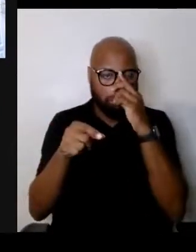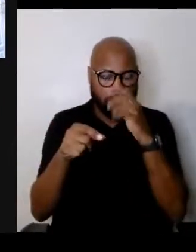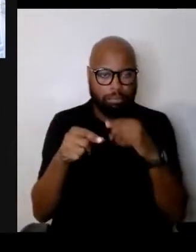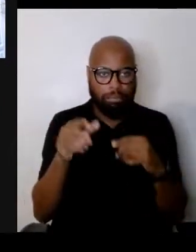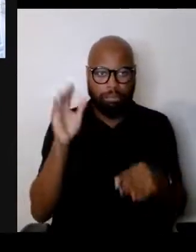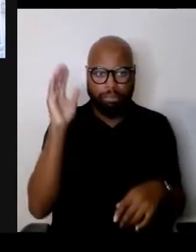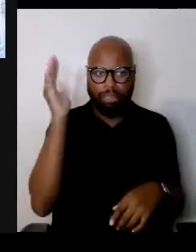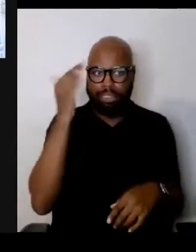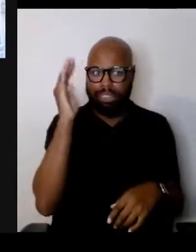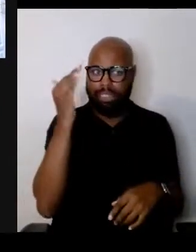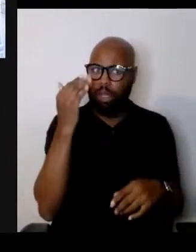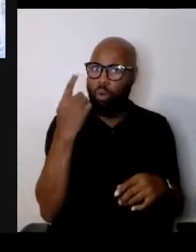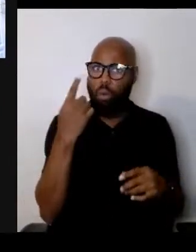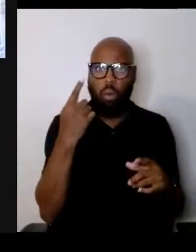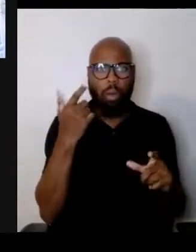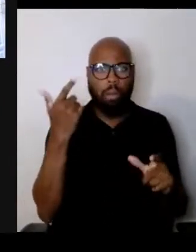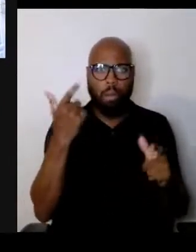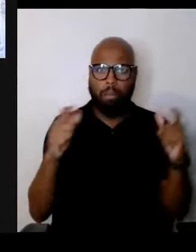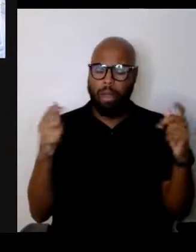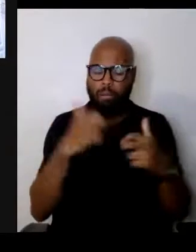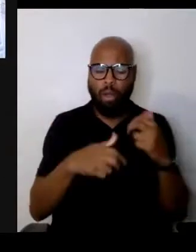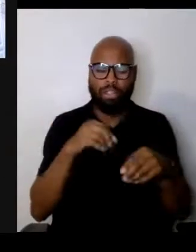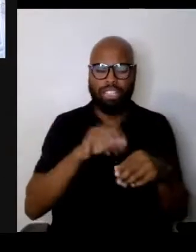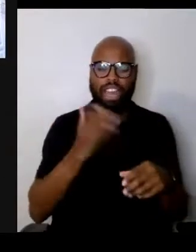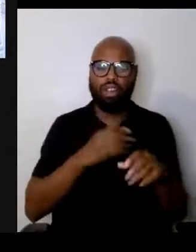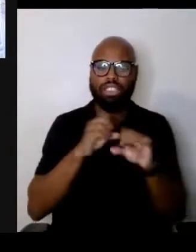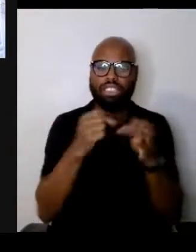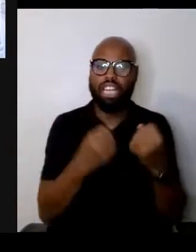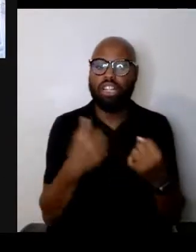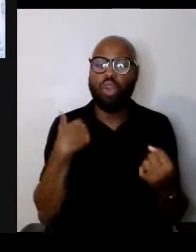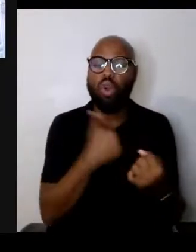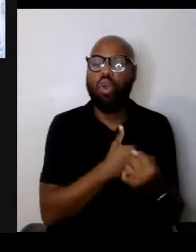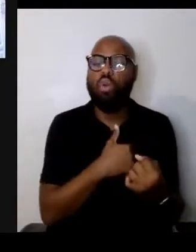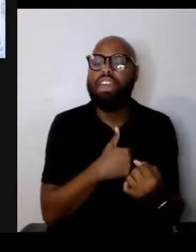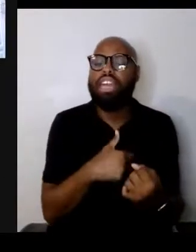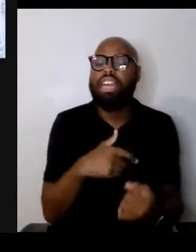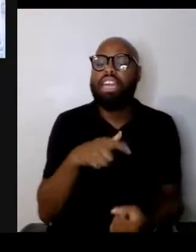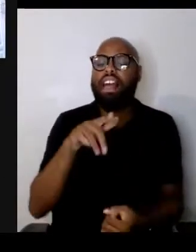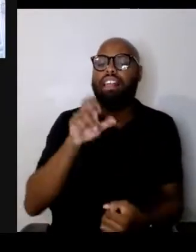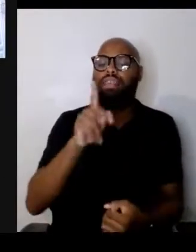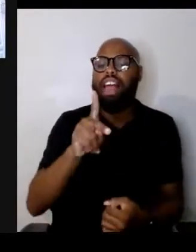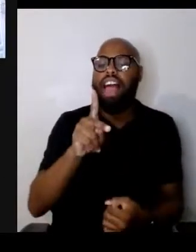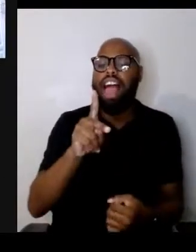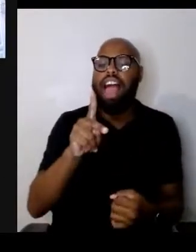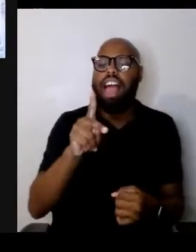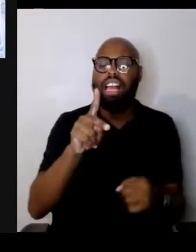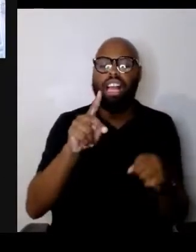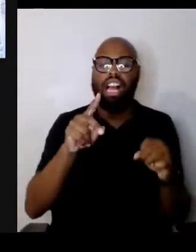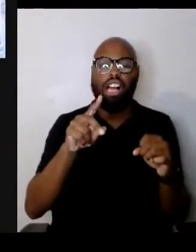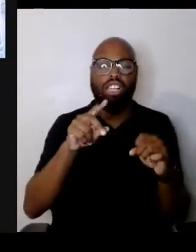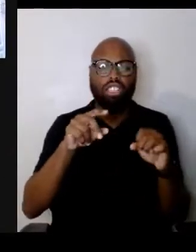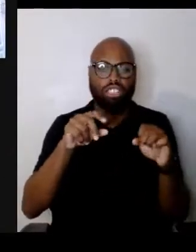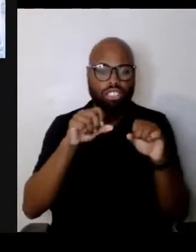in our society is that we lack a sense of social solidarity, let alone of human solidarity.